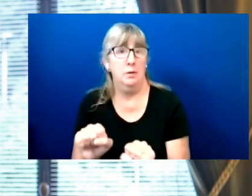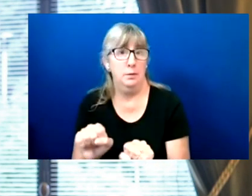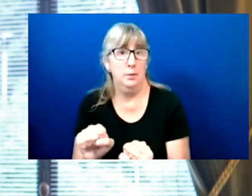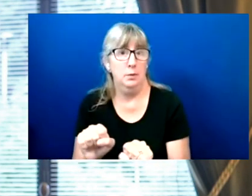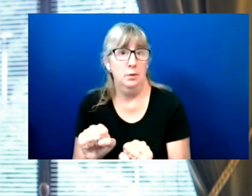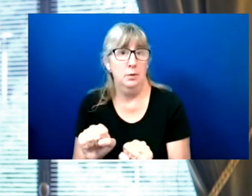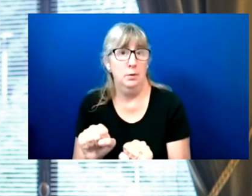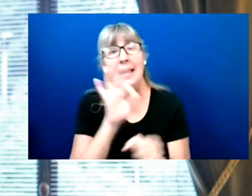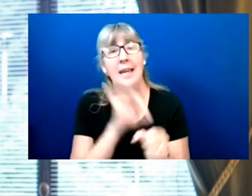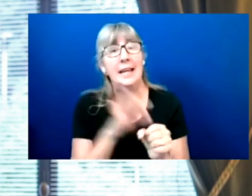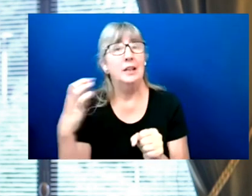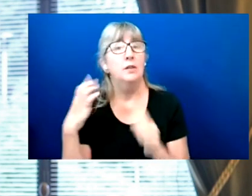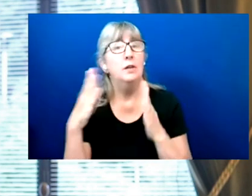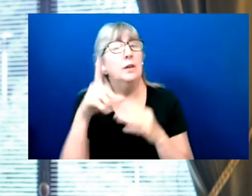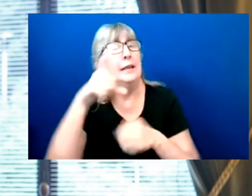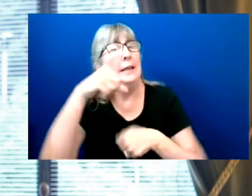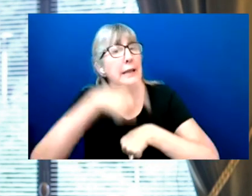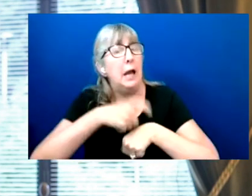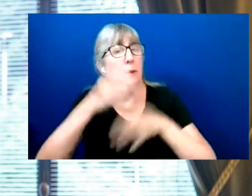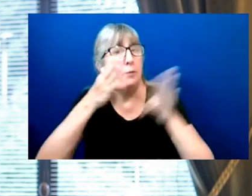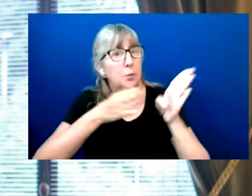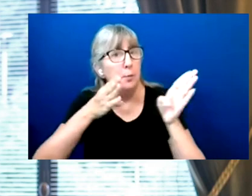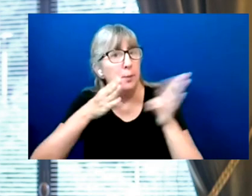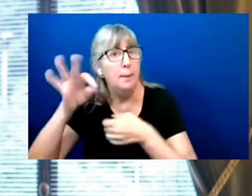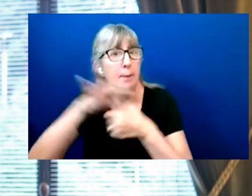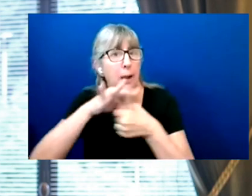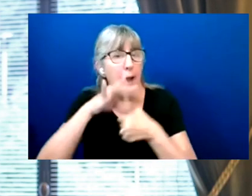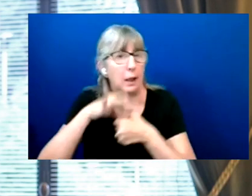Election officials need time to prepare ballot materials and mail them to you.